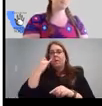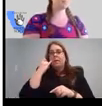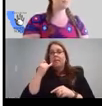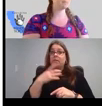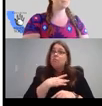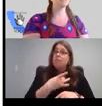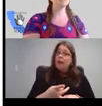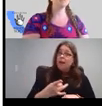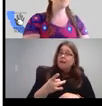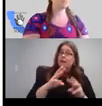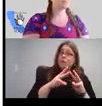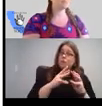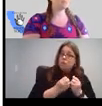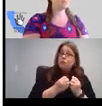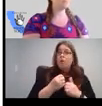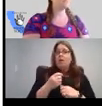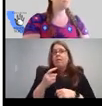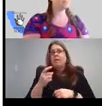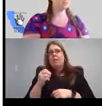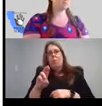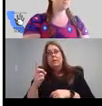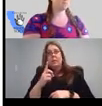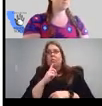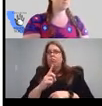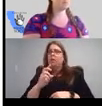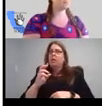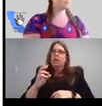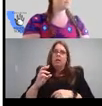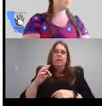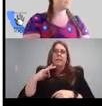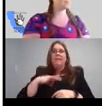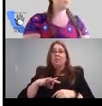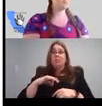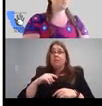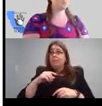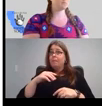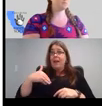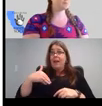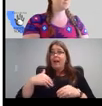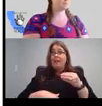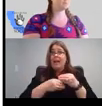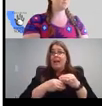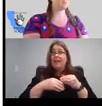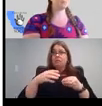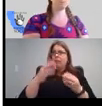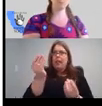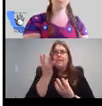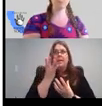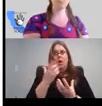something to be especially helpful That's not on here, please let me know. And I will add it, you know, I really want to know who's using this.